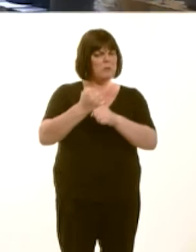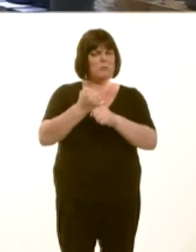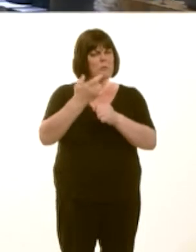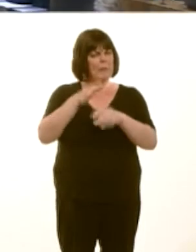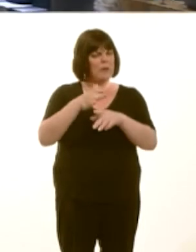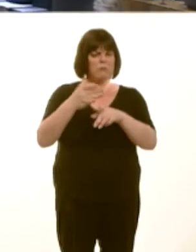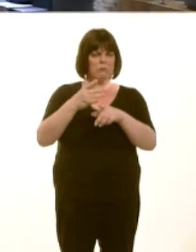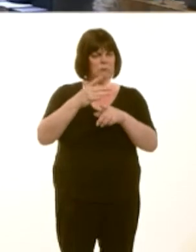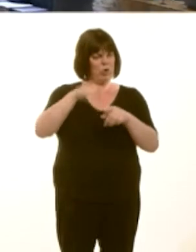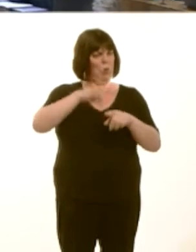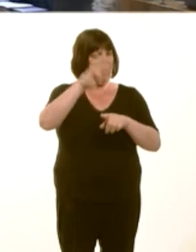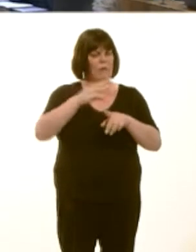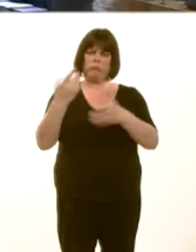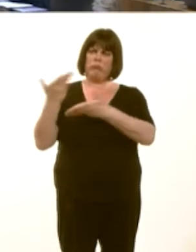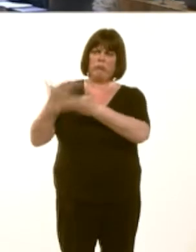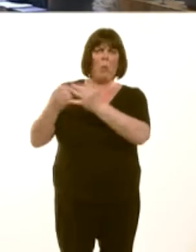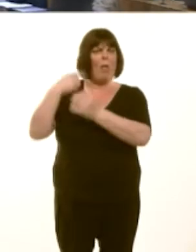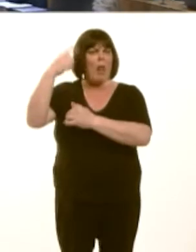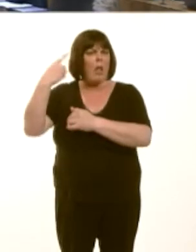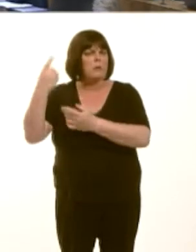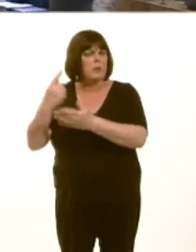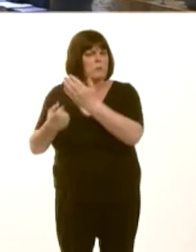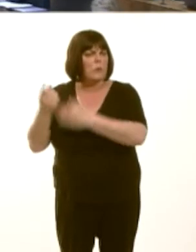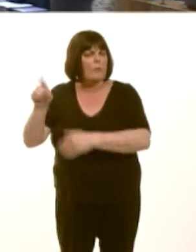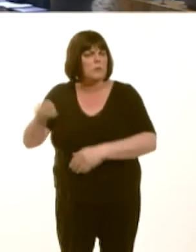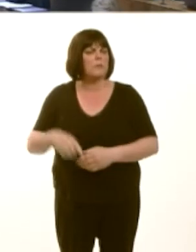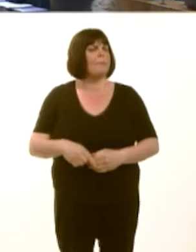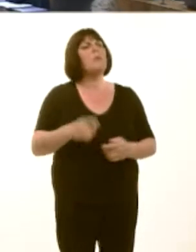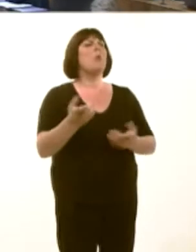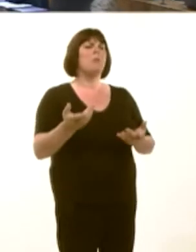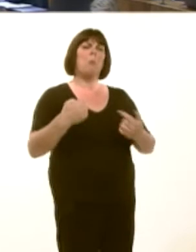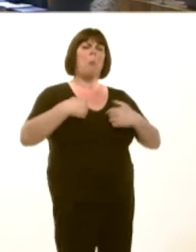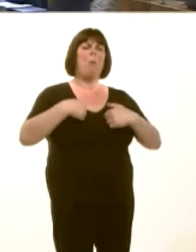Carwyn Jones: Well, I can say that we are all appalled by what weíve seen in the Mediterranean.